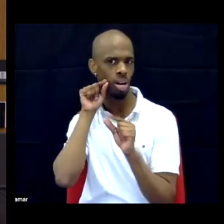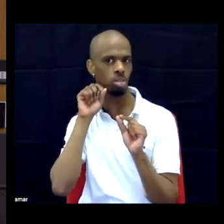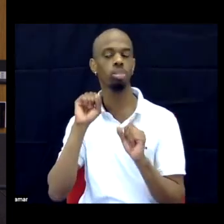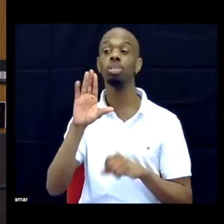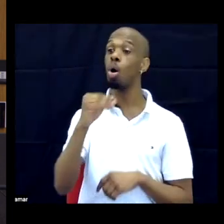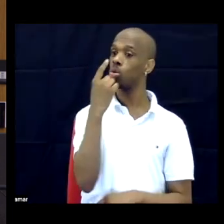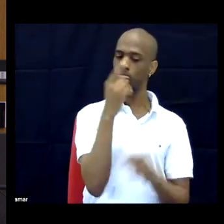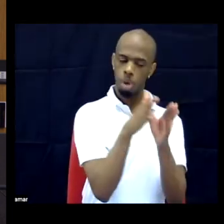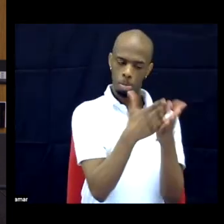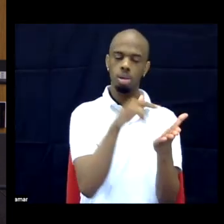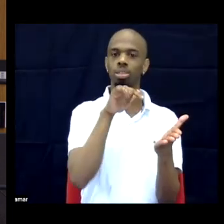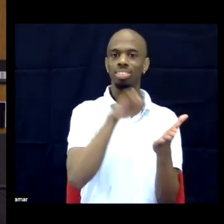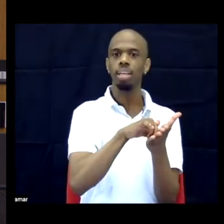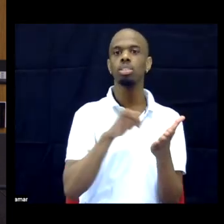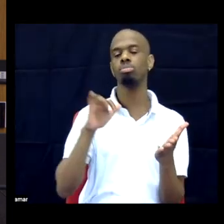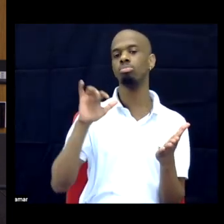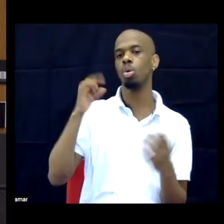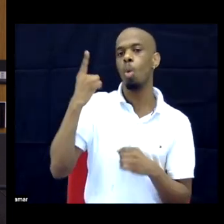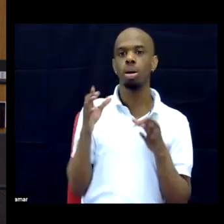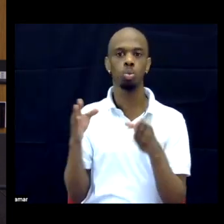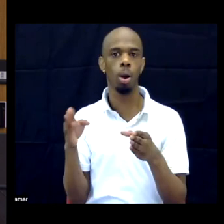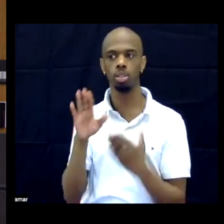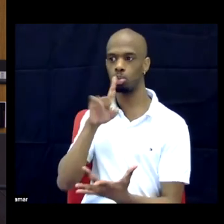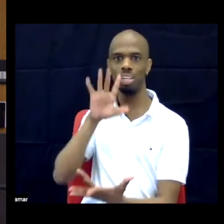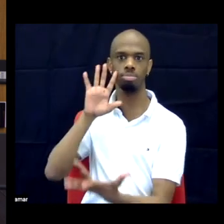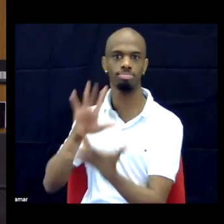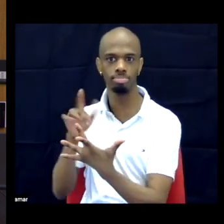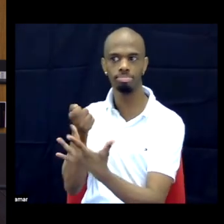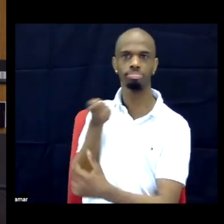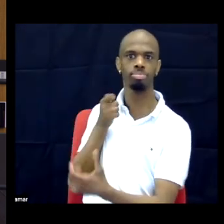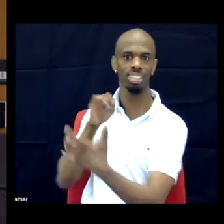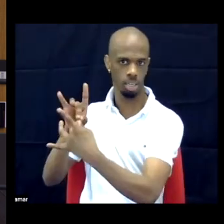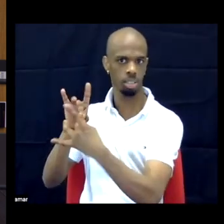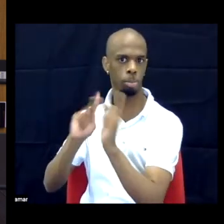medium for reaching people, right, and helping to build these relationships that is essential